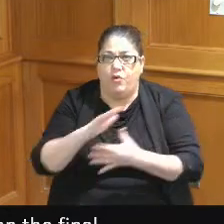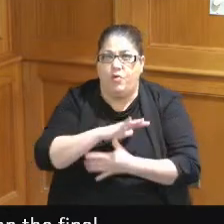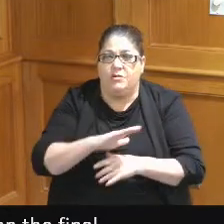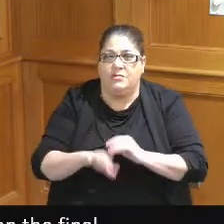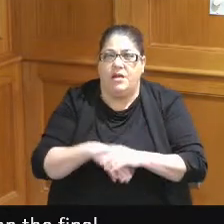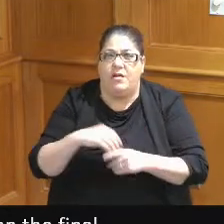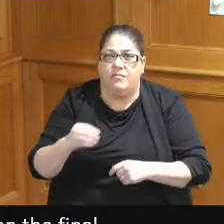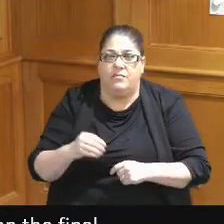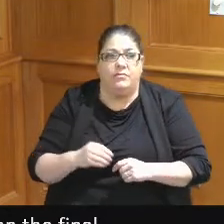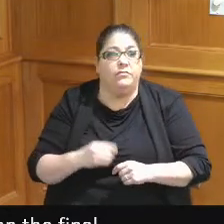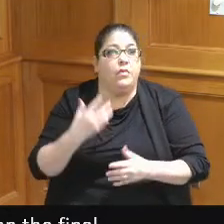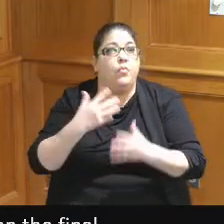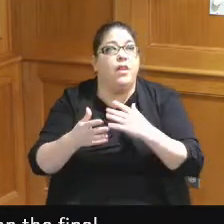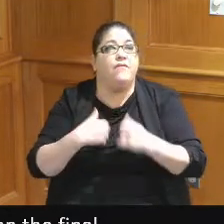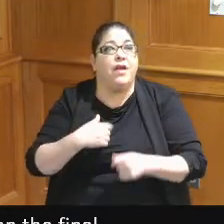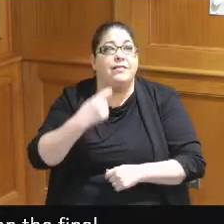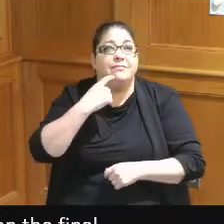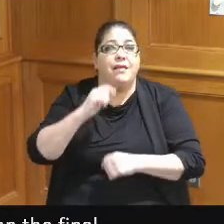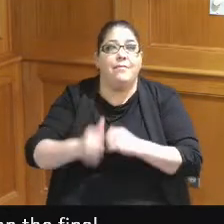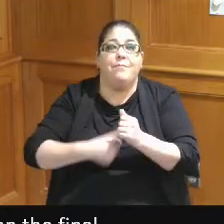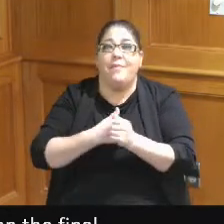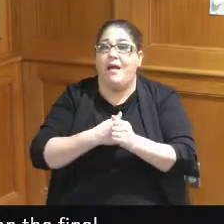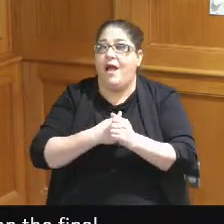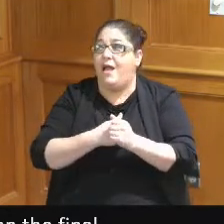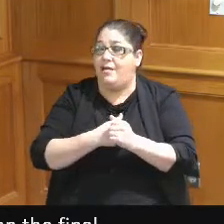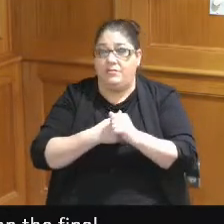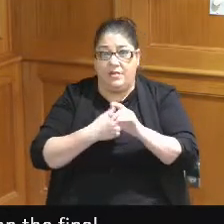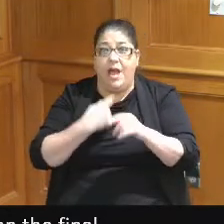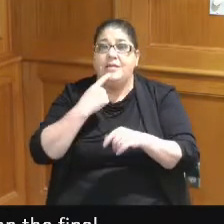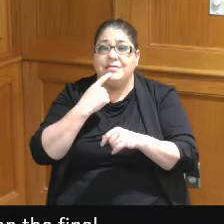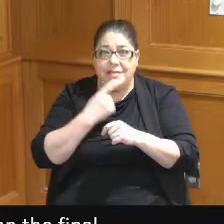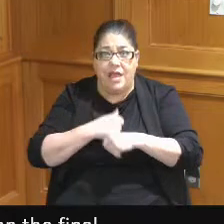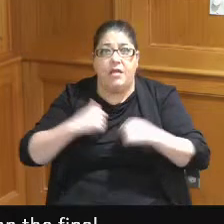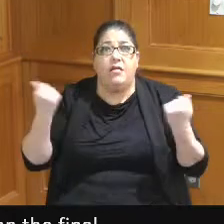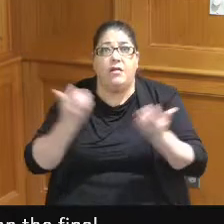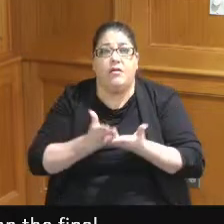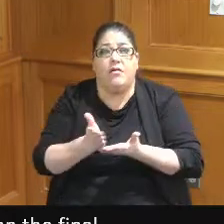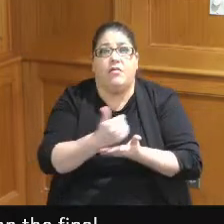like to say whatever I say behind the curtains I want to say out and open because I've one of the